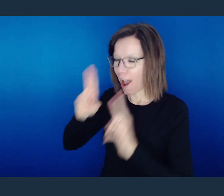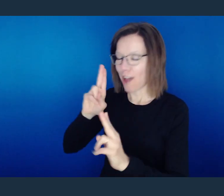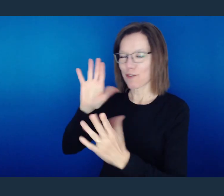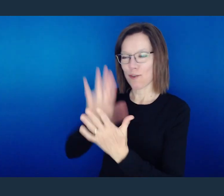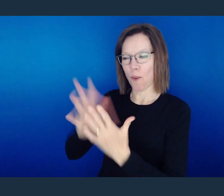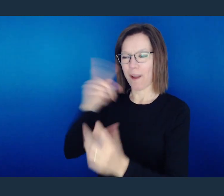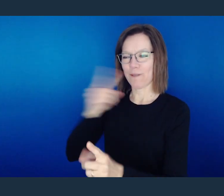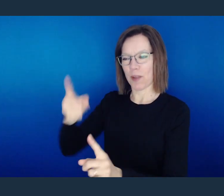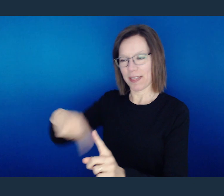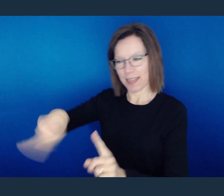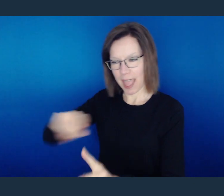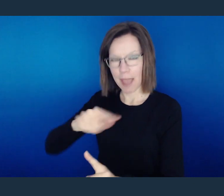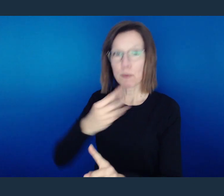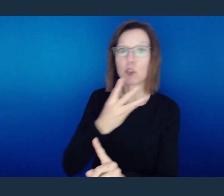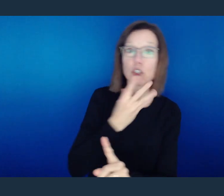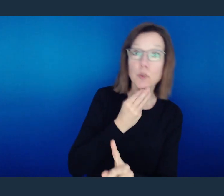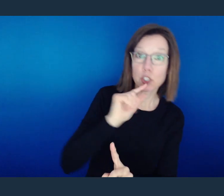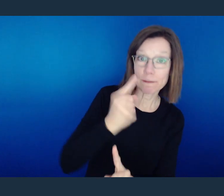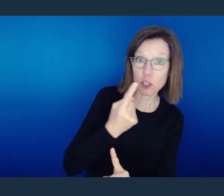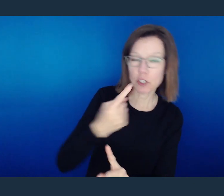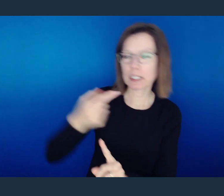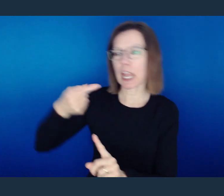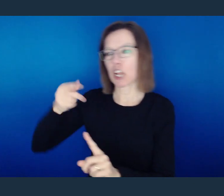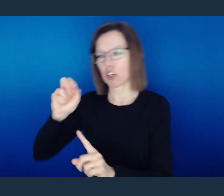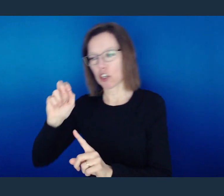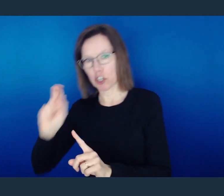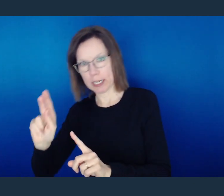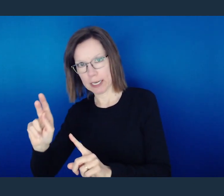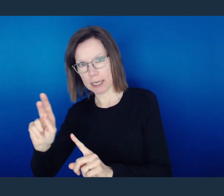For God shows no partiality."